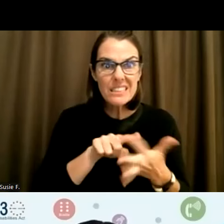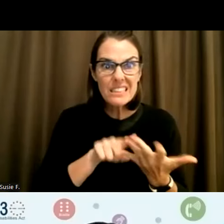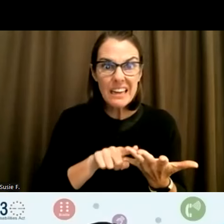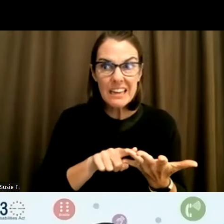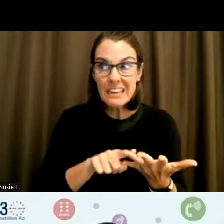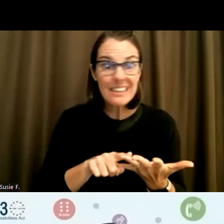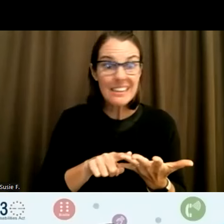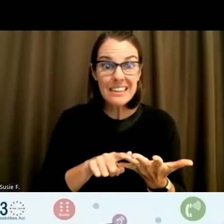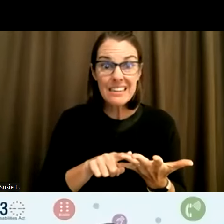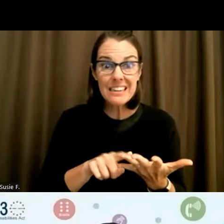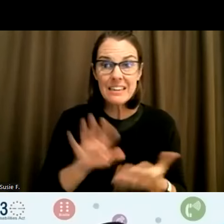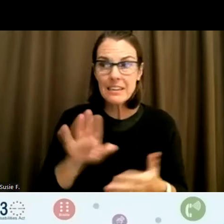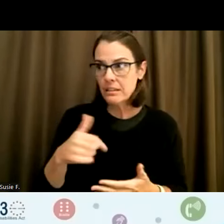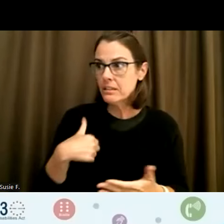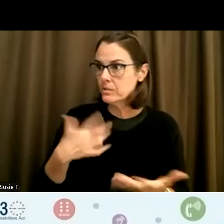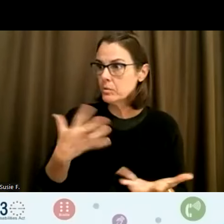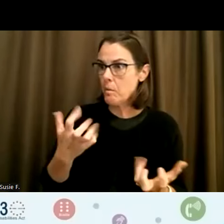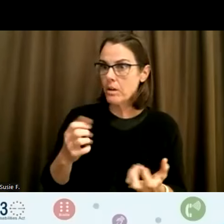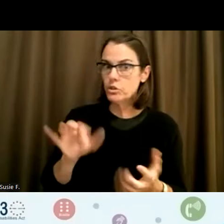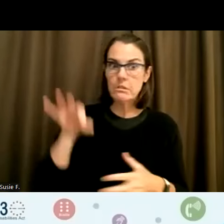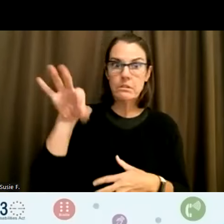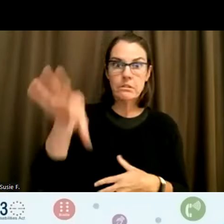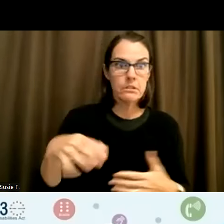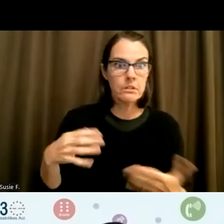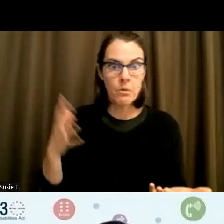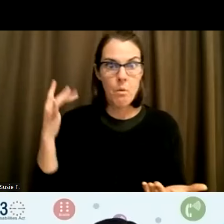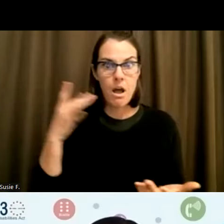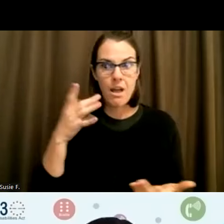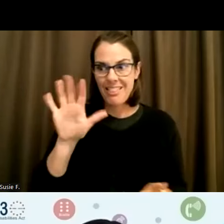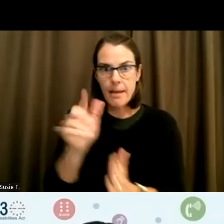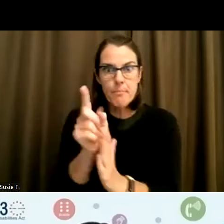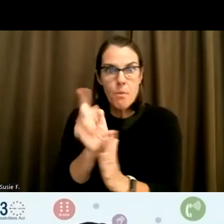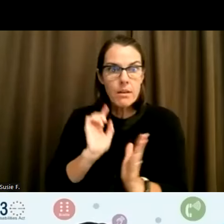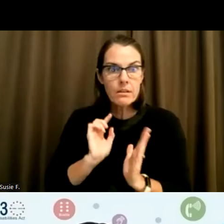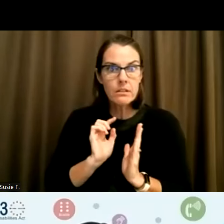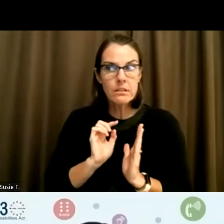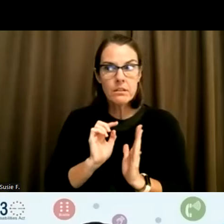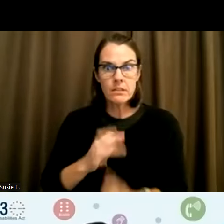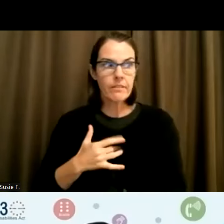And I want to call that in because even in that moment. Feeling like we're not enough to